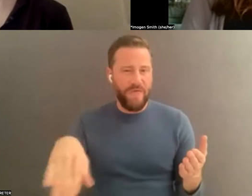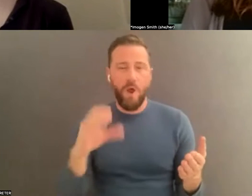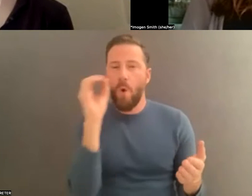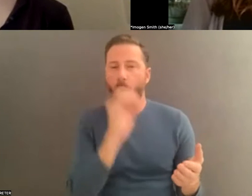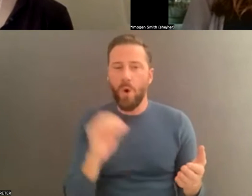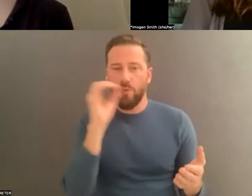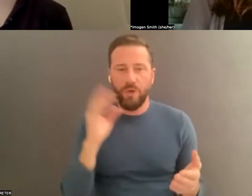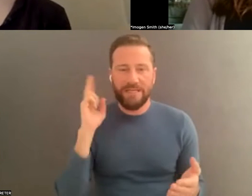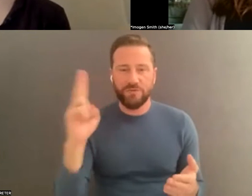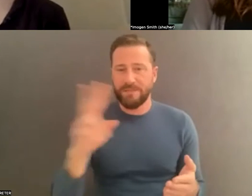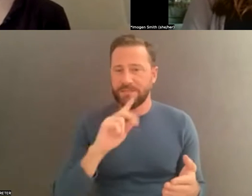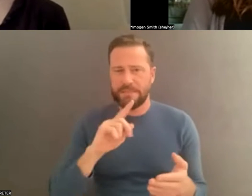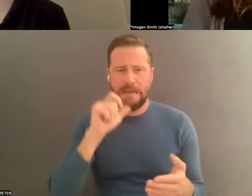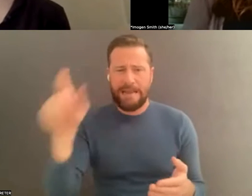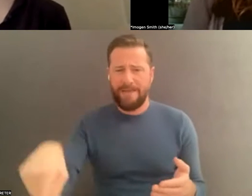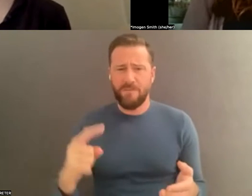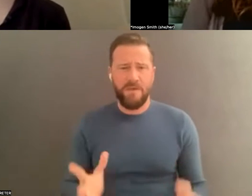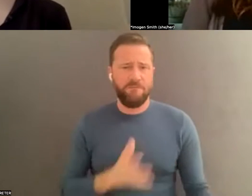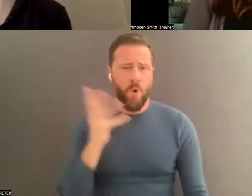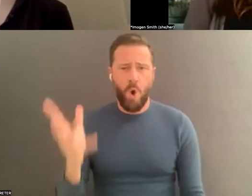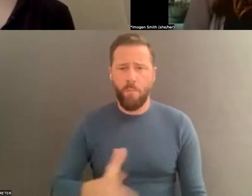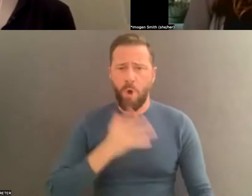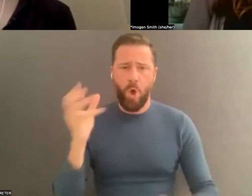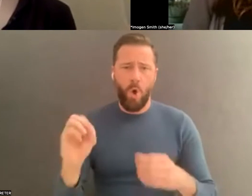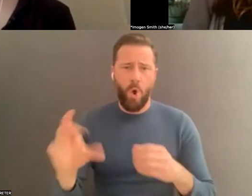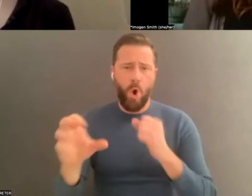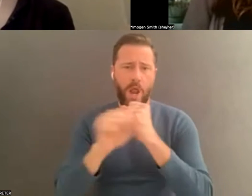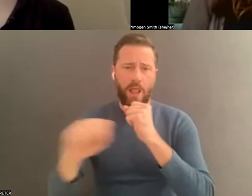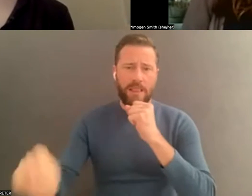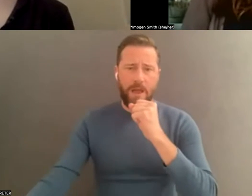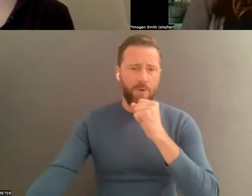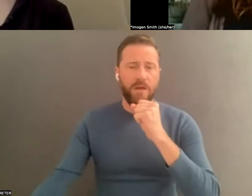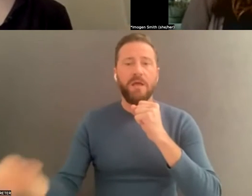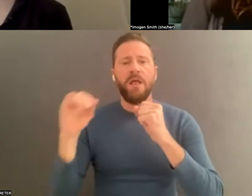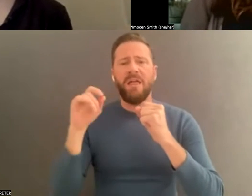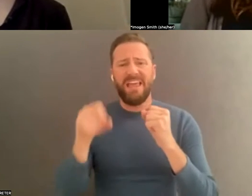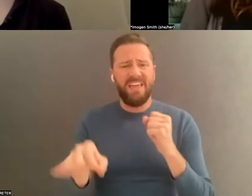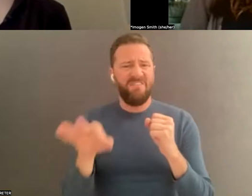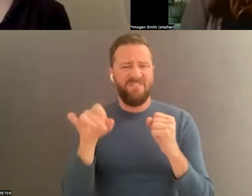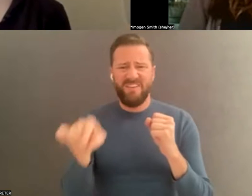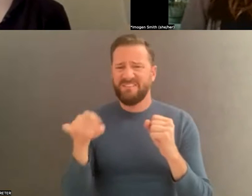does not have to be formal or elaborate. If this is the capacity you have, it can really just look like sitting down